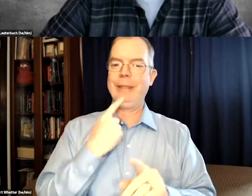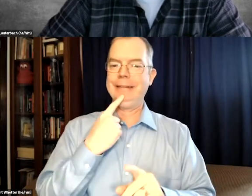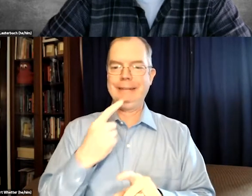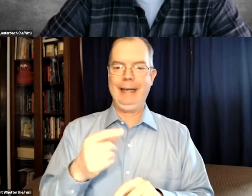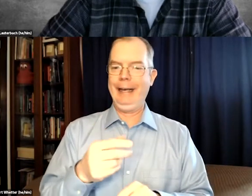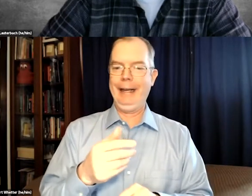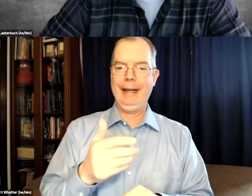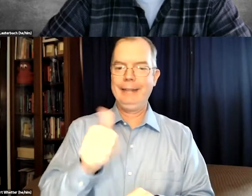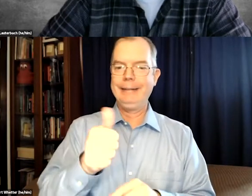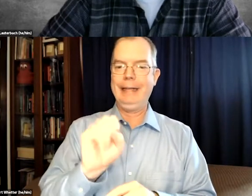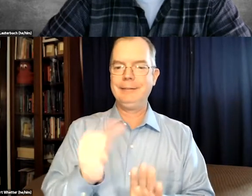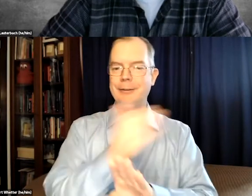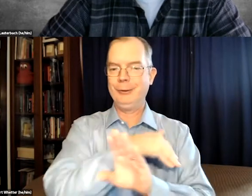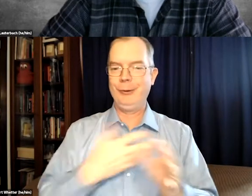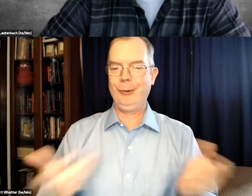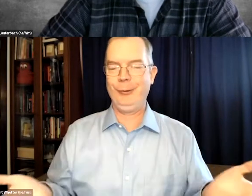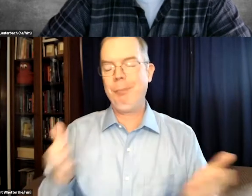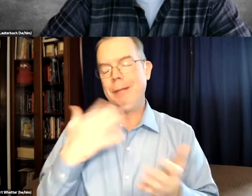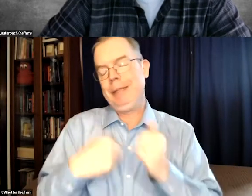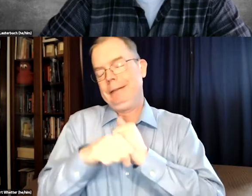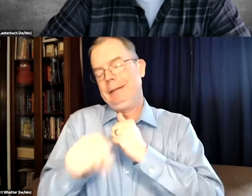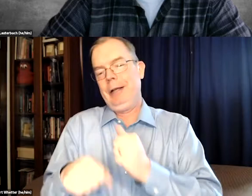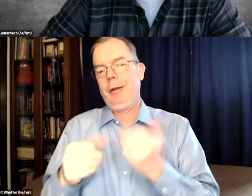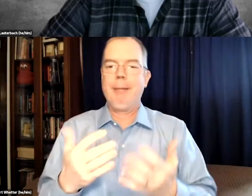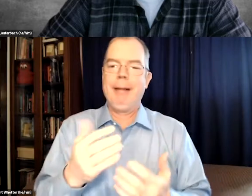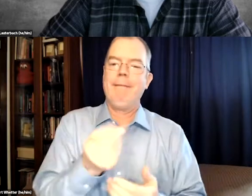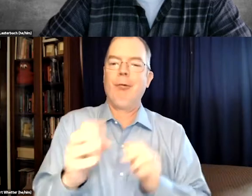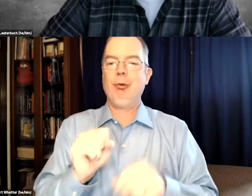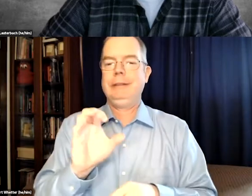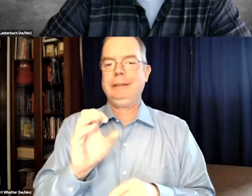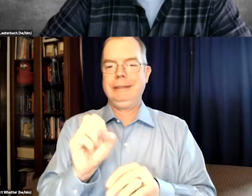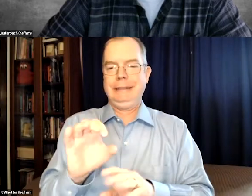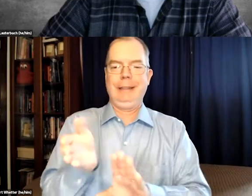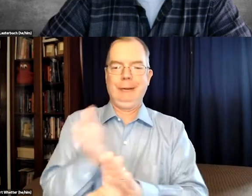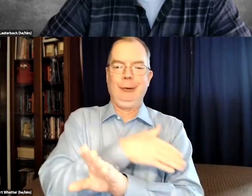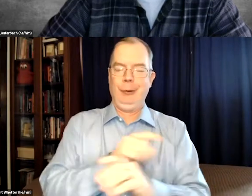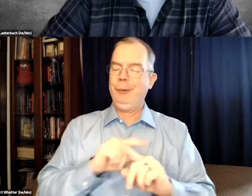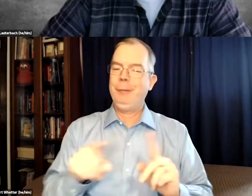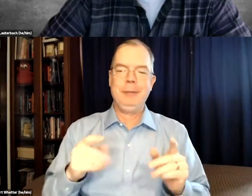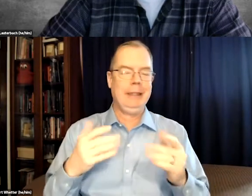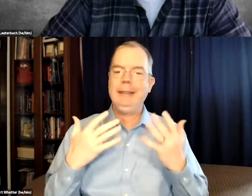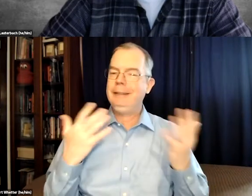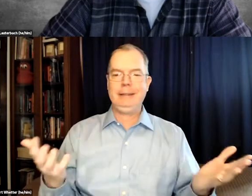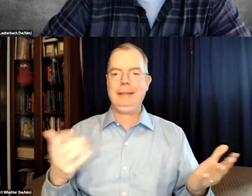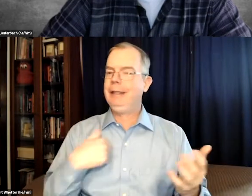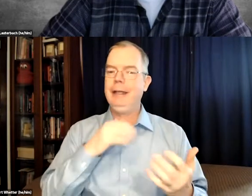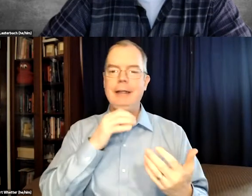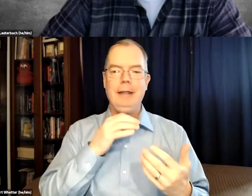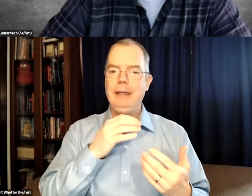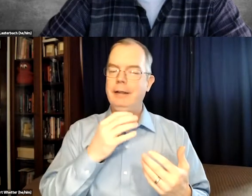you see the jokes someone says 10 seconds ago and I'm exaggerating, maybe it's a few seconds beforehand, but